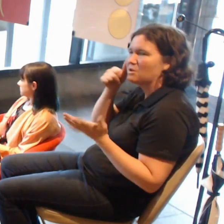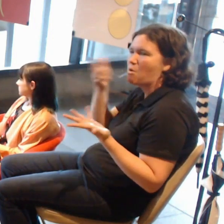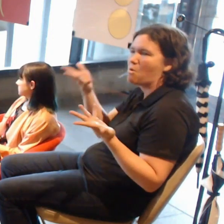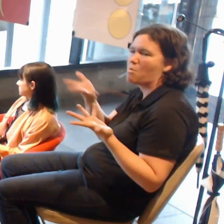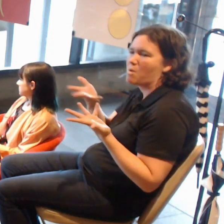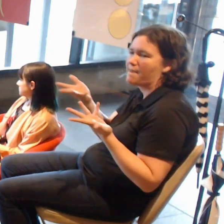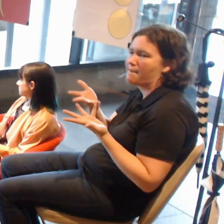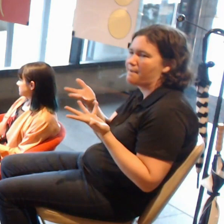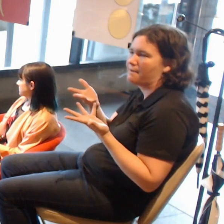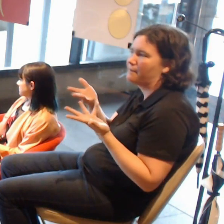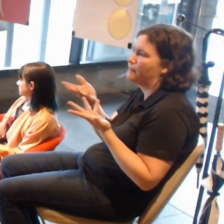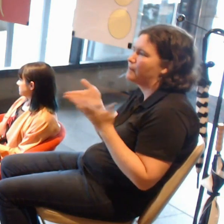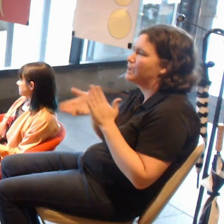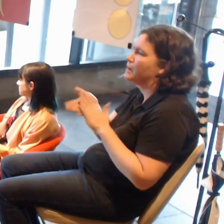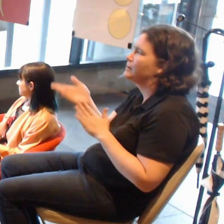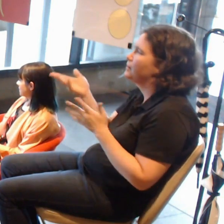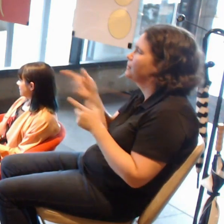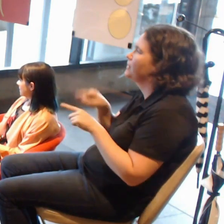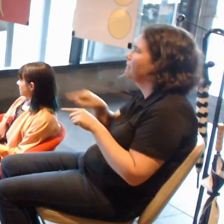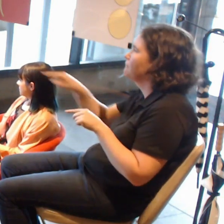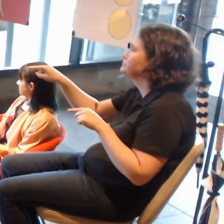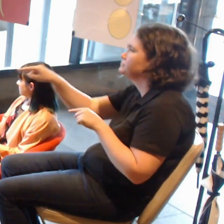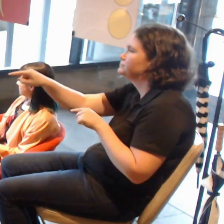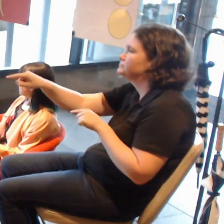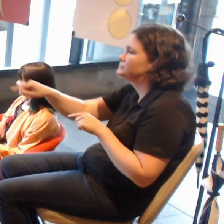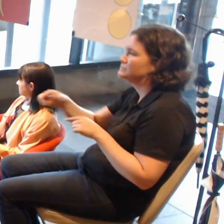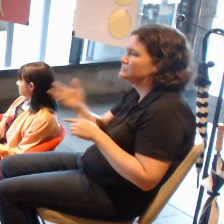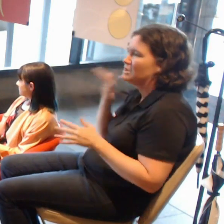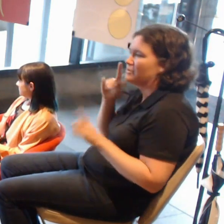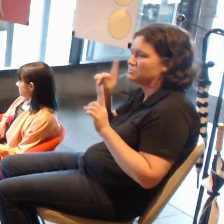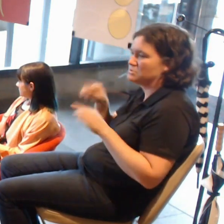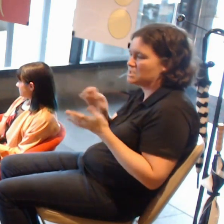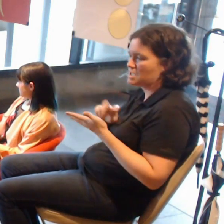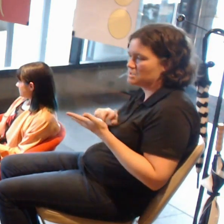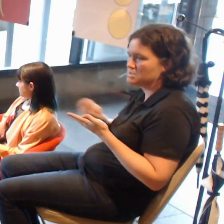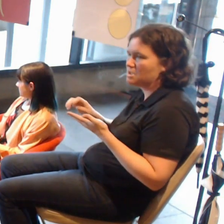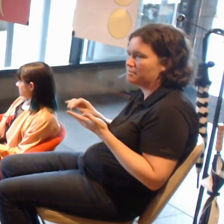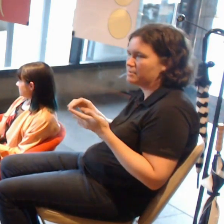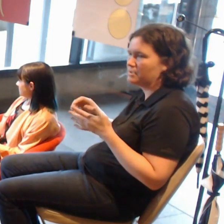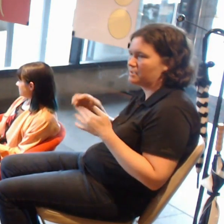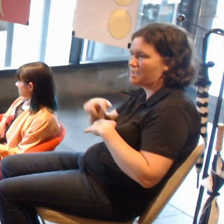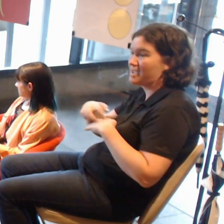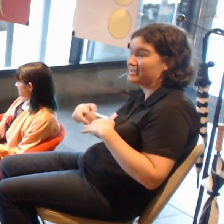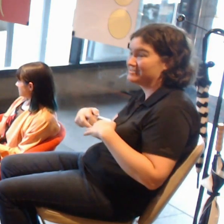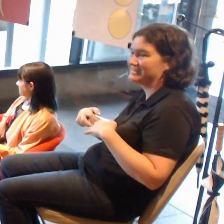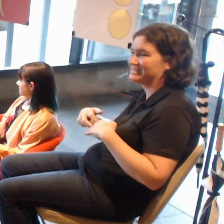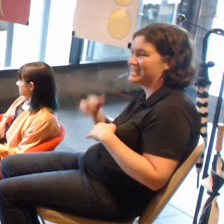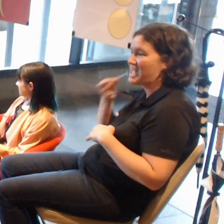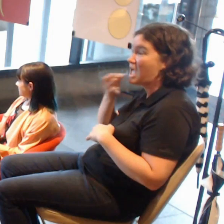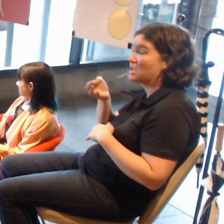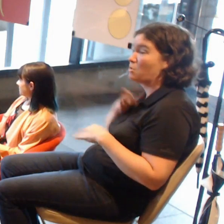The first time you type in your address into Google maps, and then it asks you if you want to go home, that freaks you out.